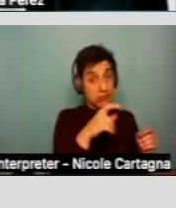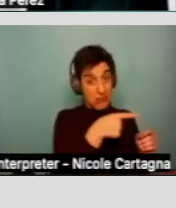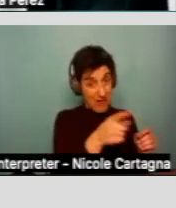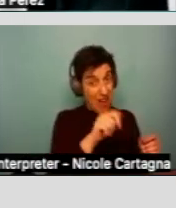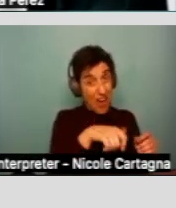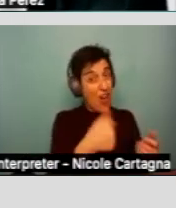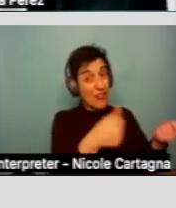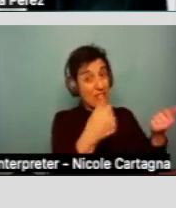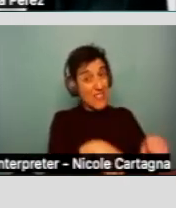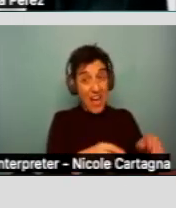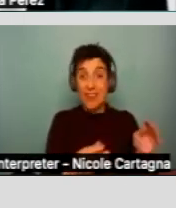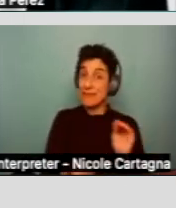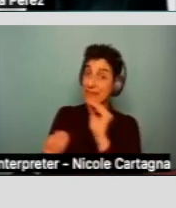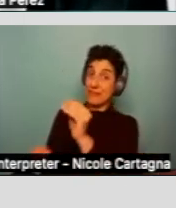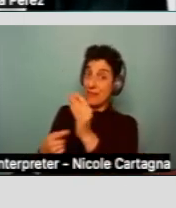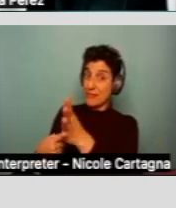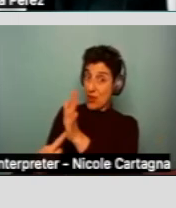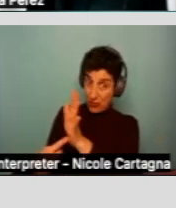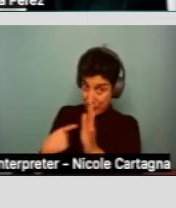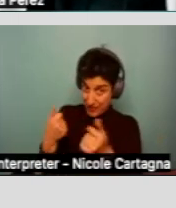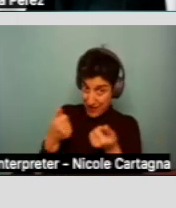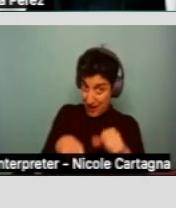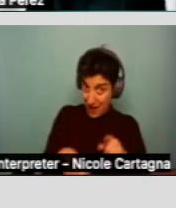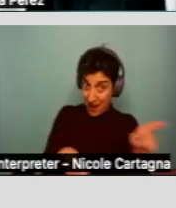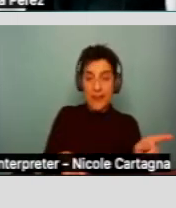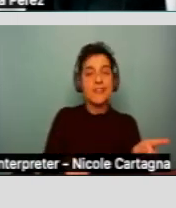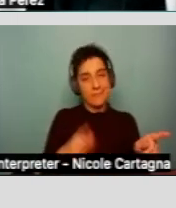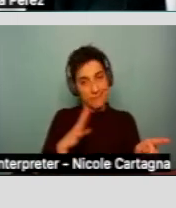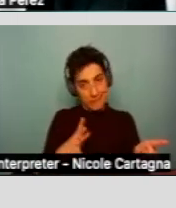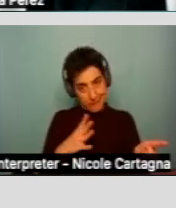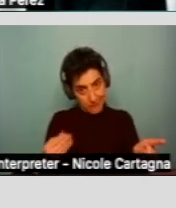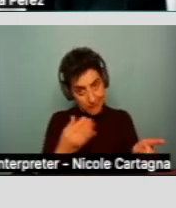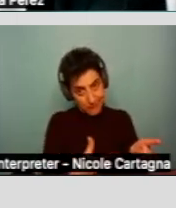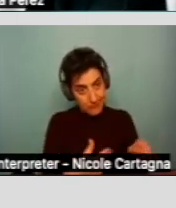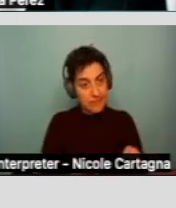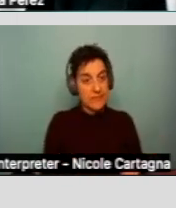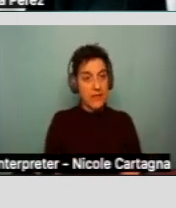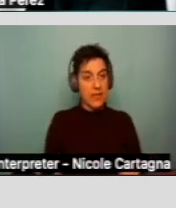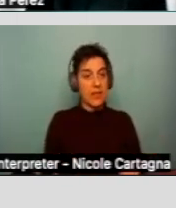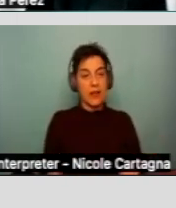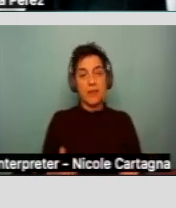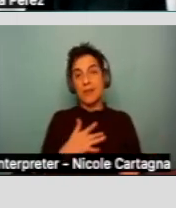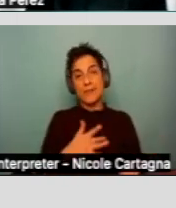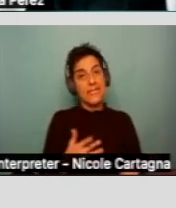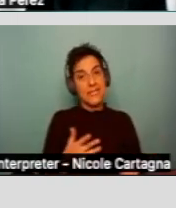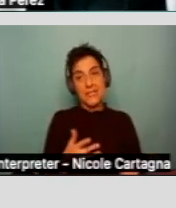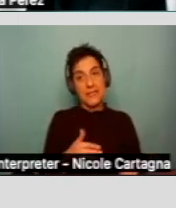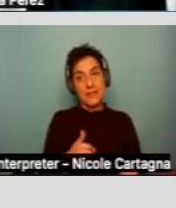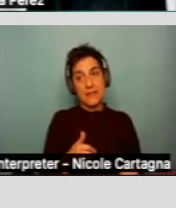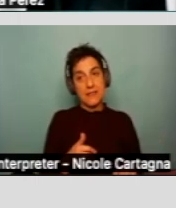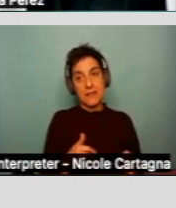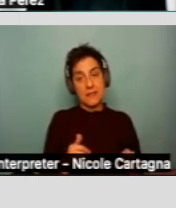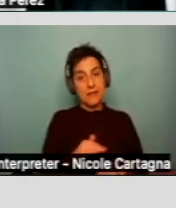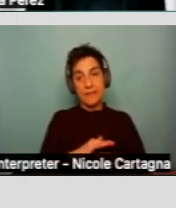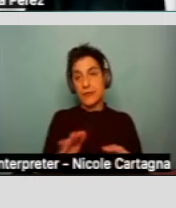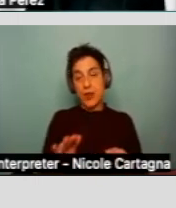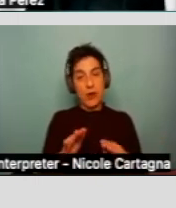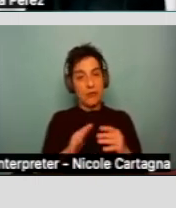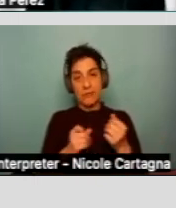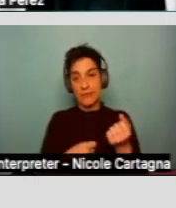Regional Centers can provide, but rarely get funding, and advocacy assistance in pursuing